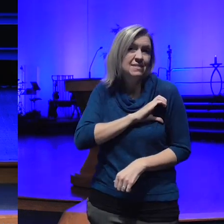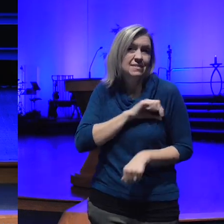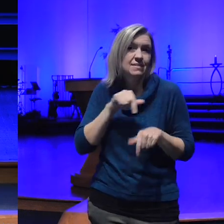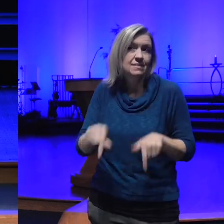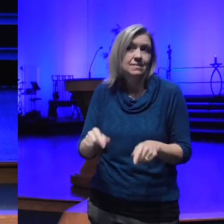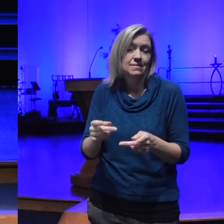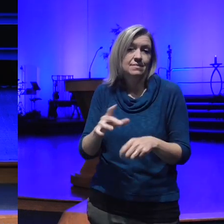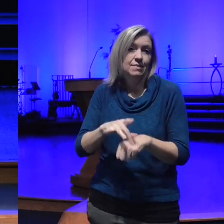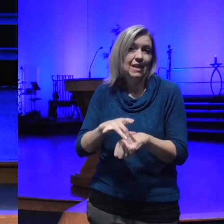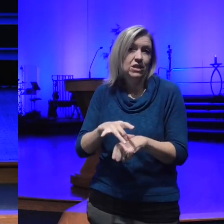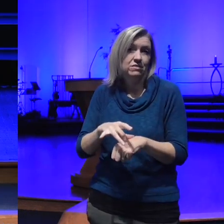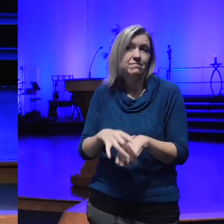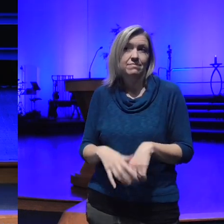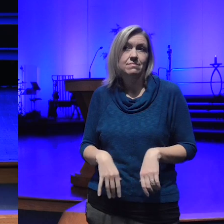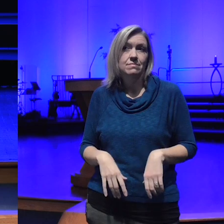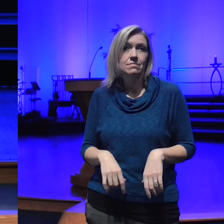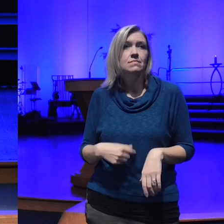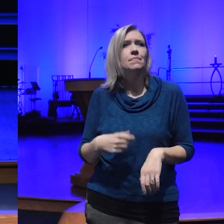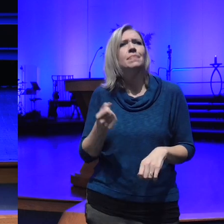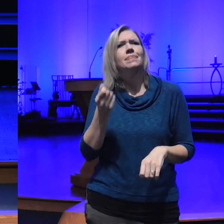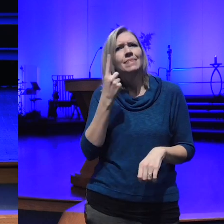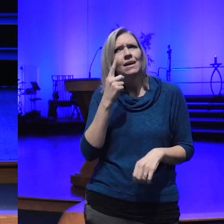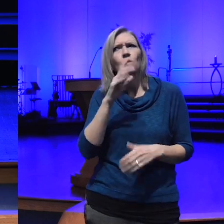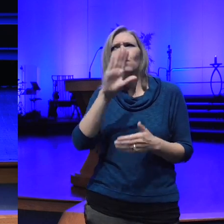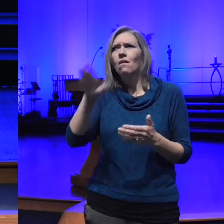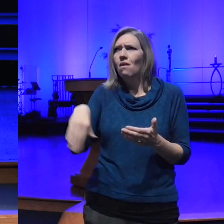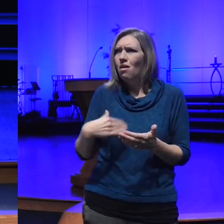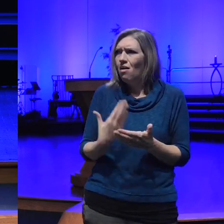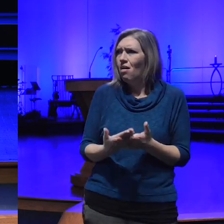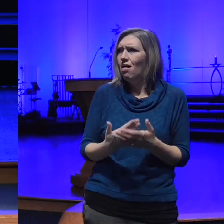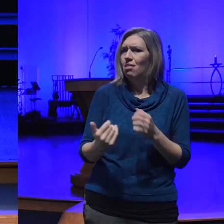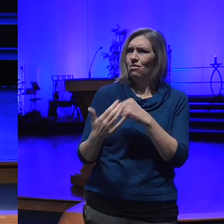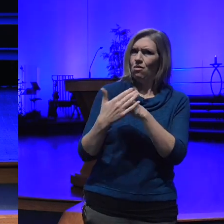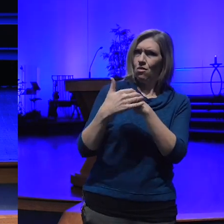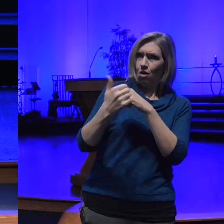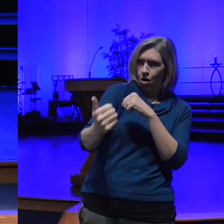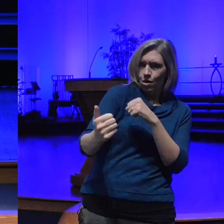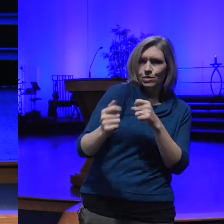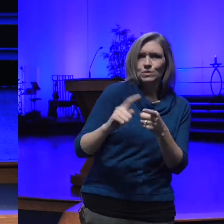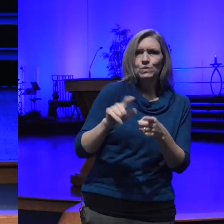and yet I think we're all being called to it and how we know we're being called to it is that we